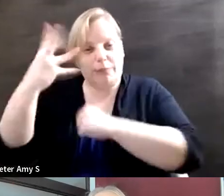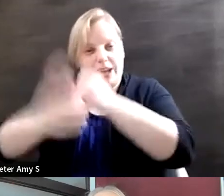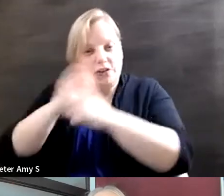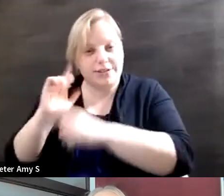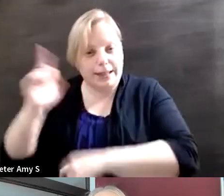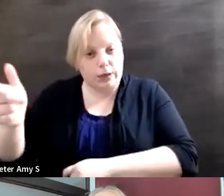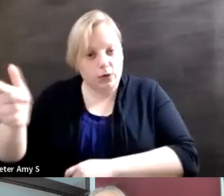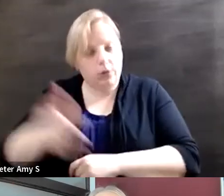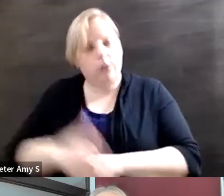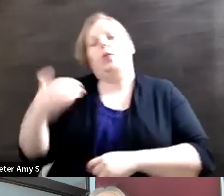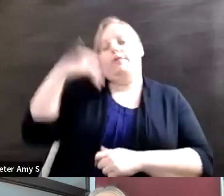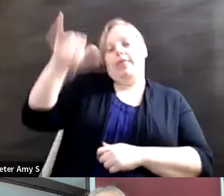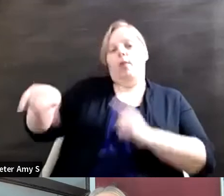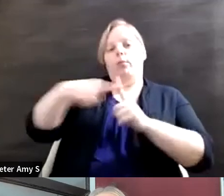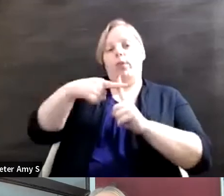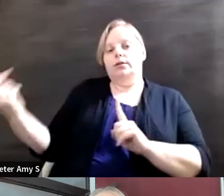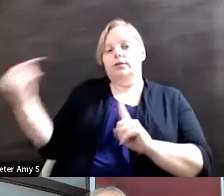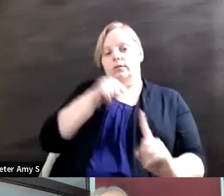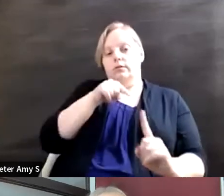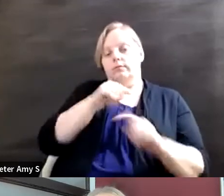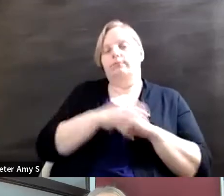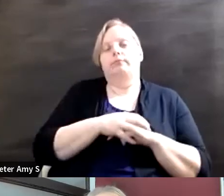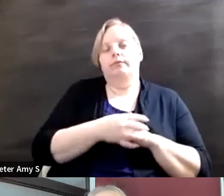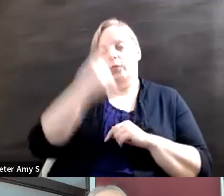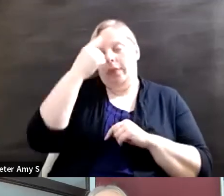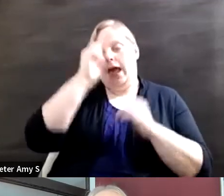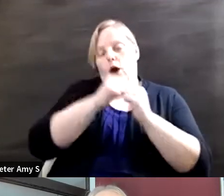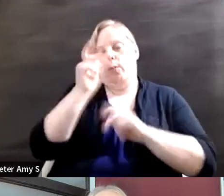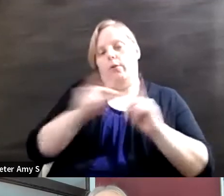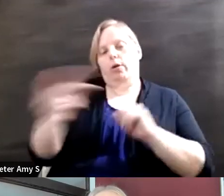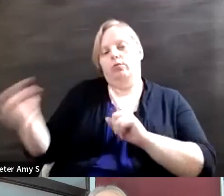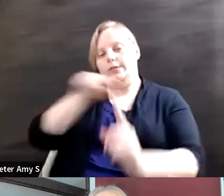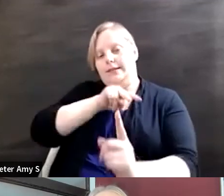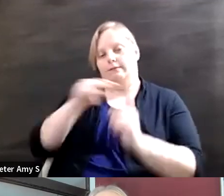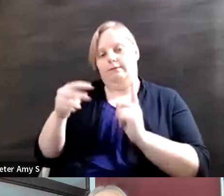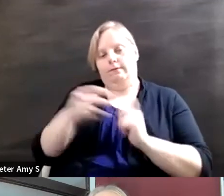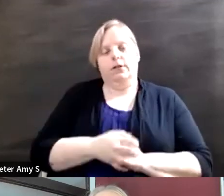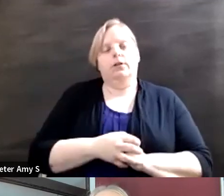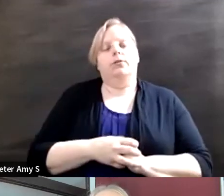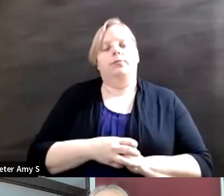you also flip the coin back to this conversation of perception and when you do that you see how